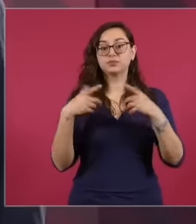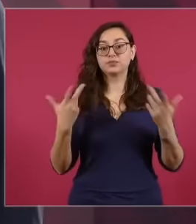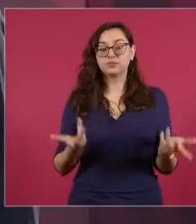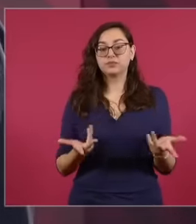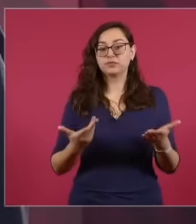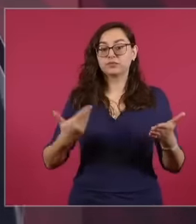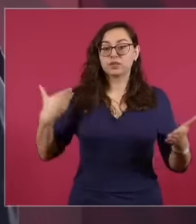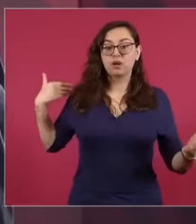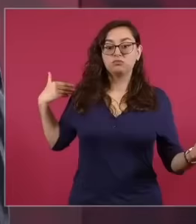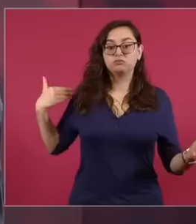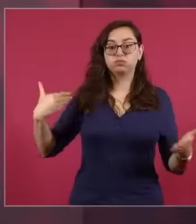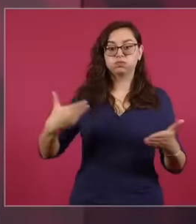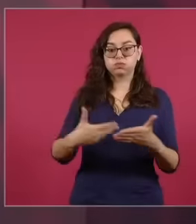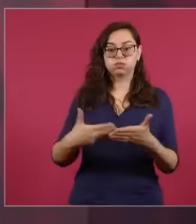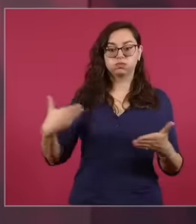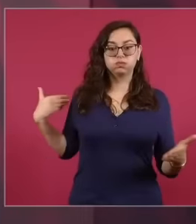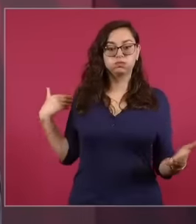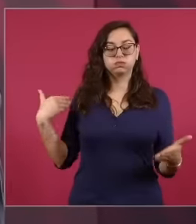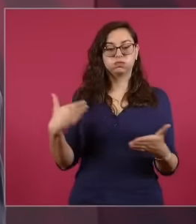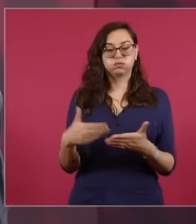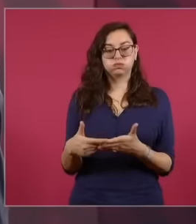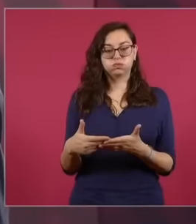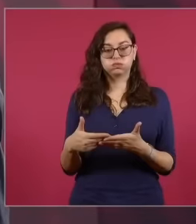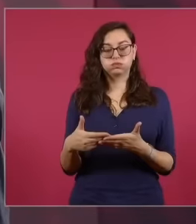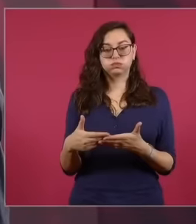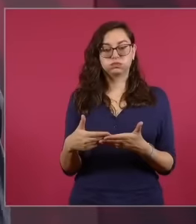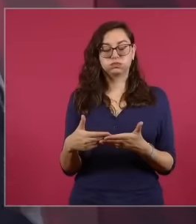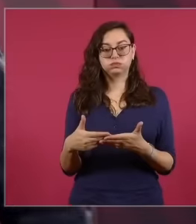their